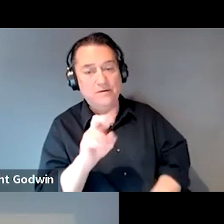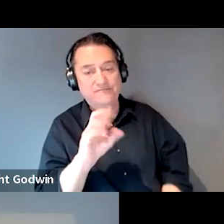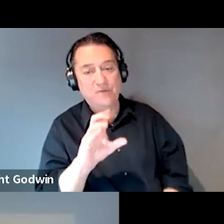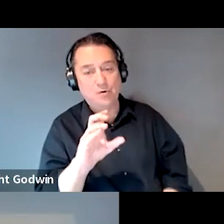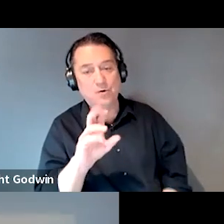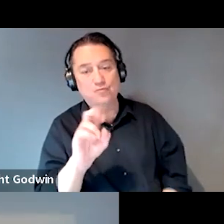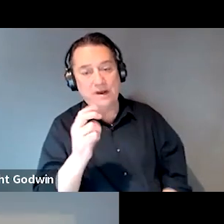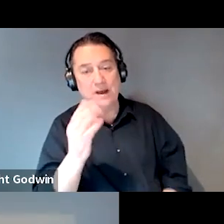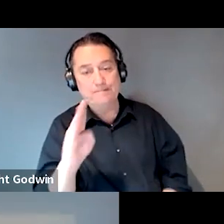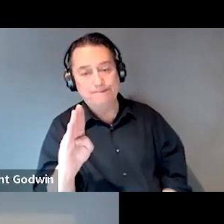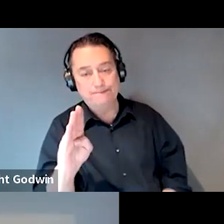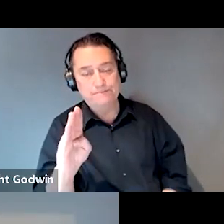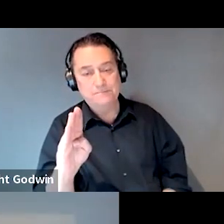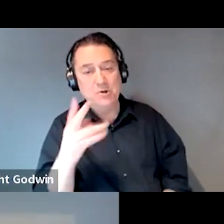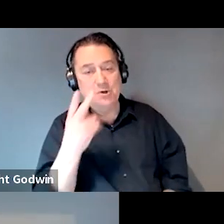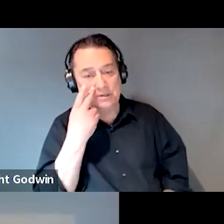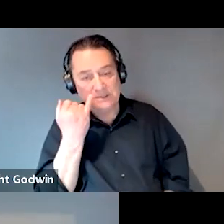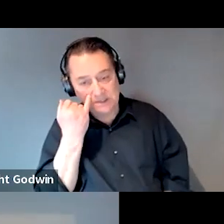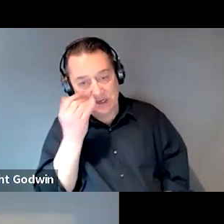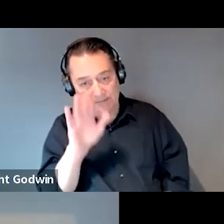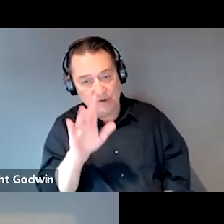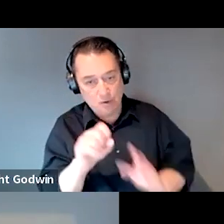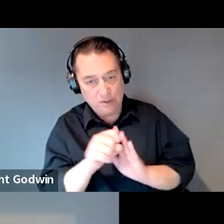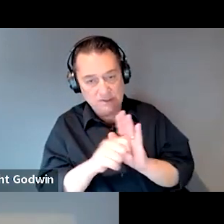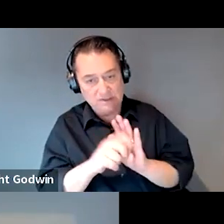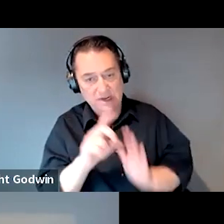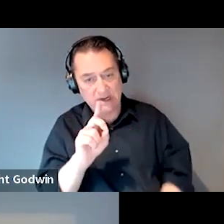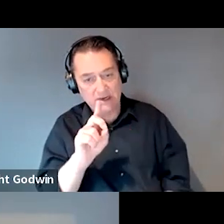and see if your state DVR would offer that service.